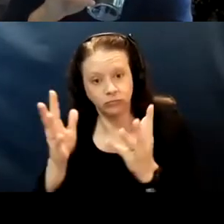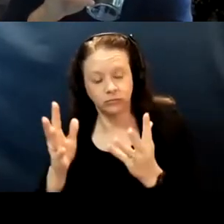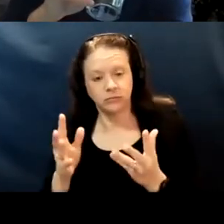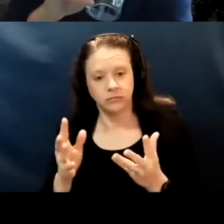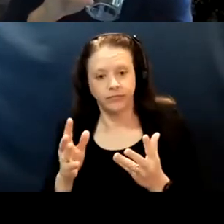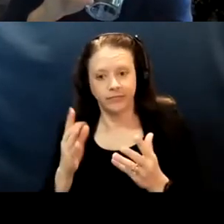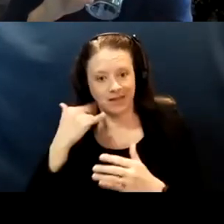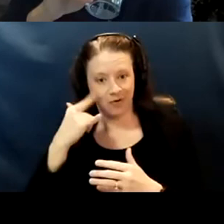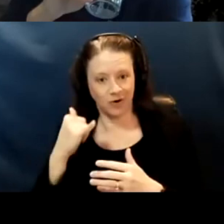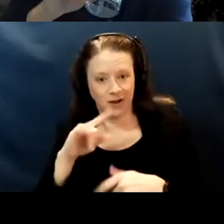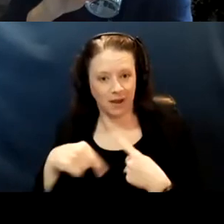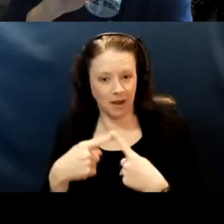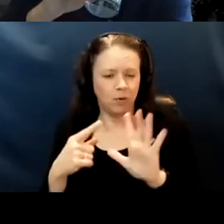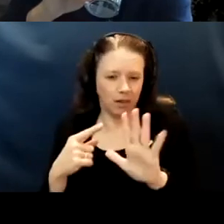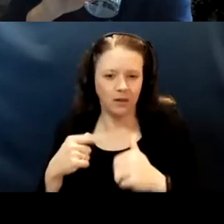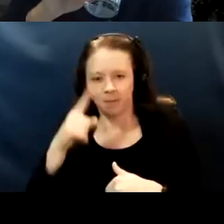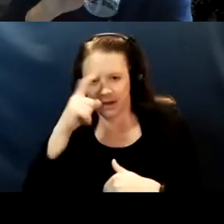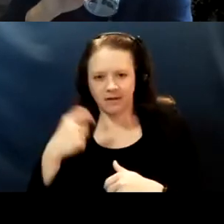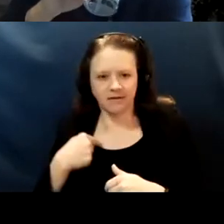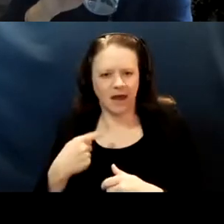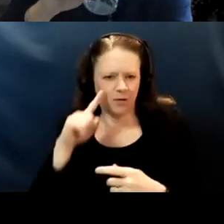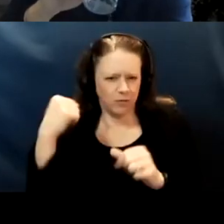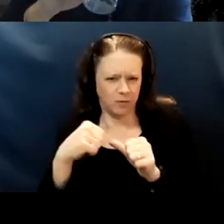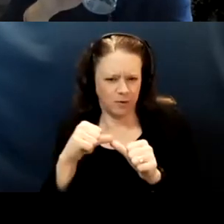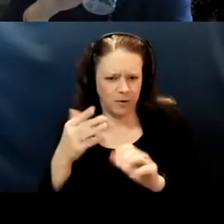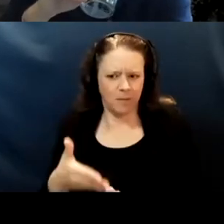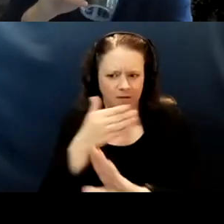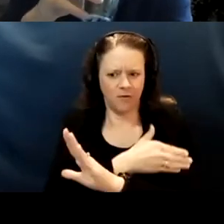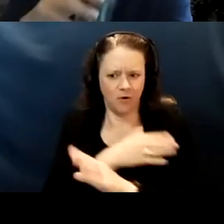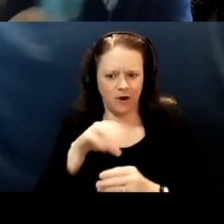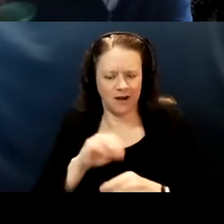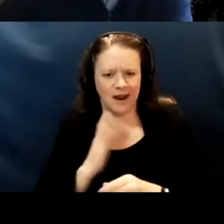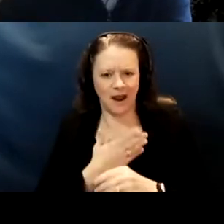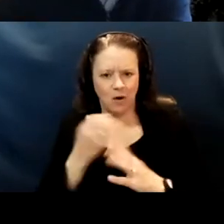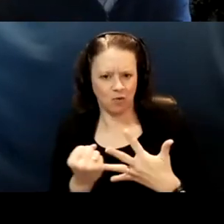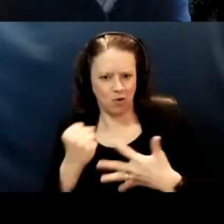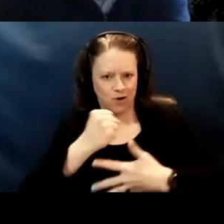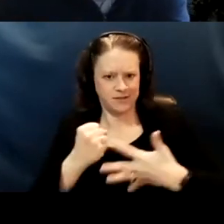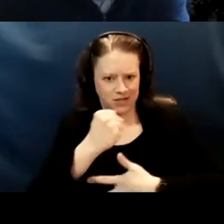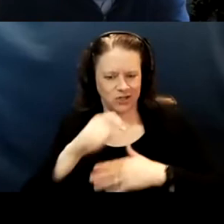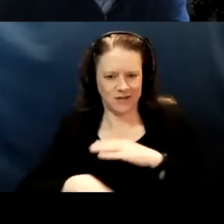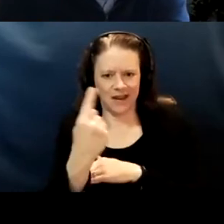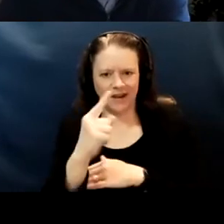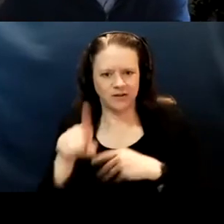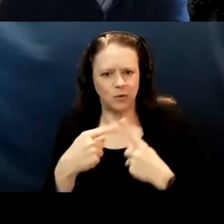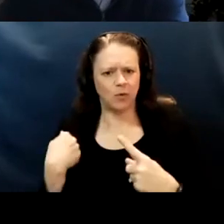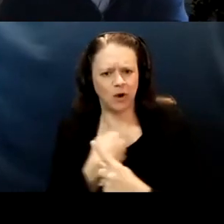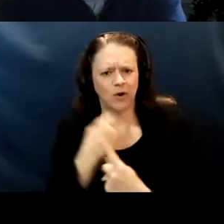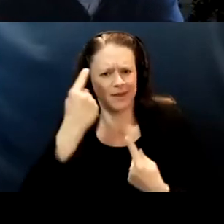'cause I remember early on in our privatization days, more thinking about who to prioritize the state said,